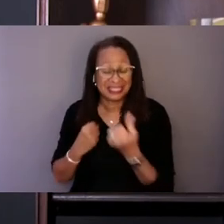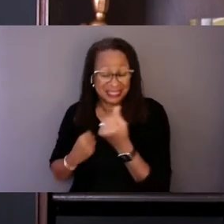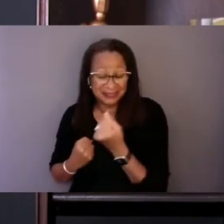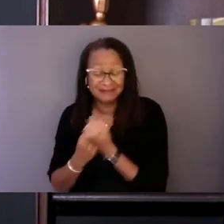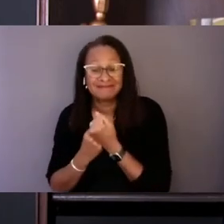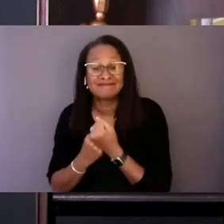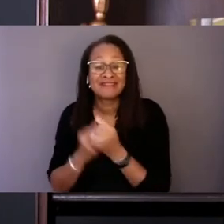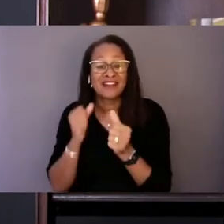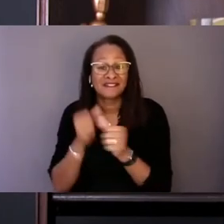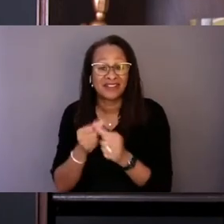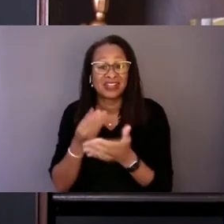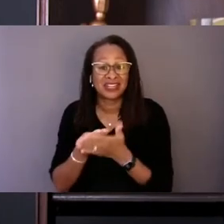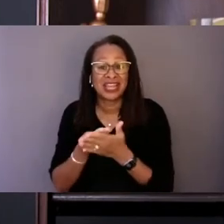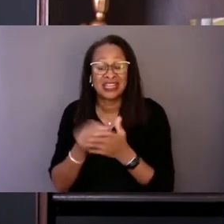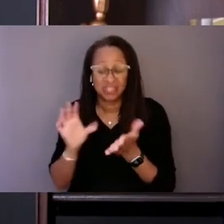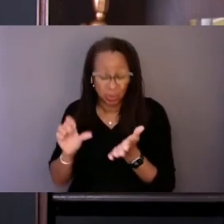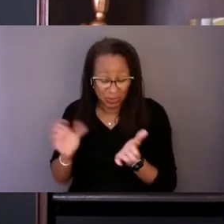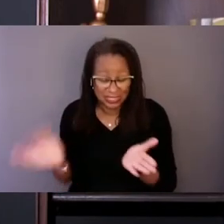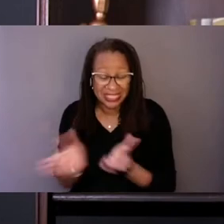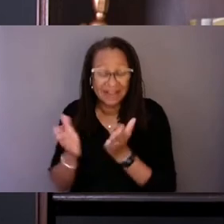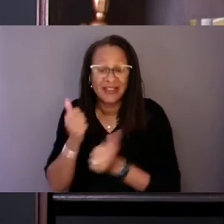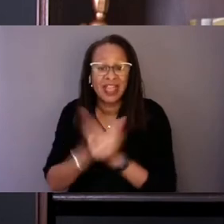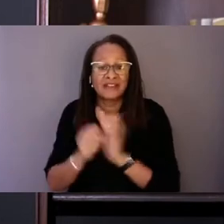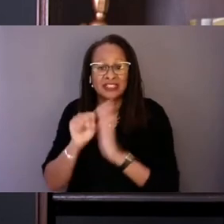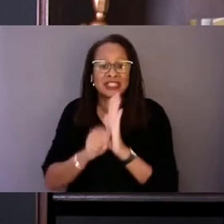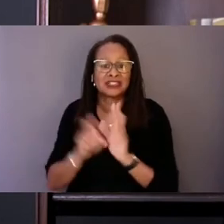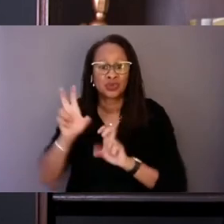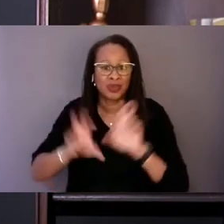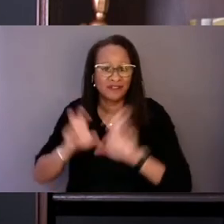to invest in the full continuum of crisis care.